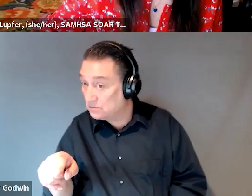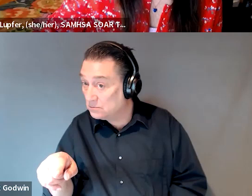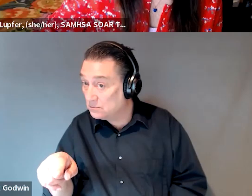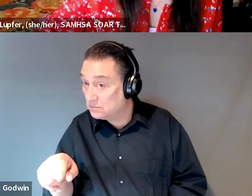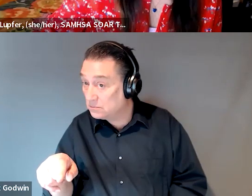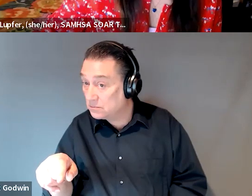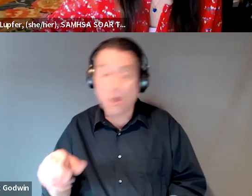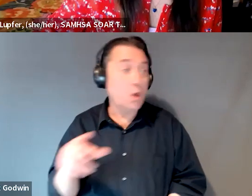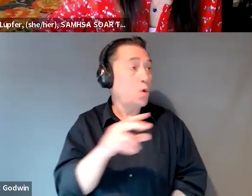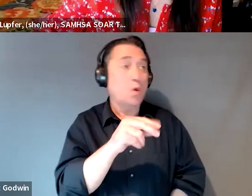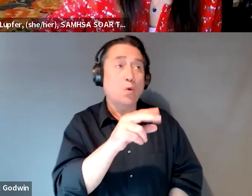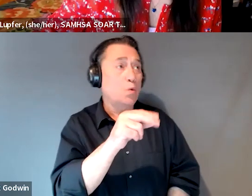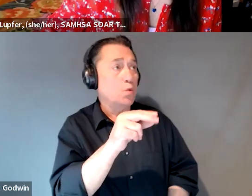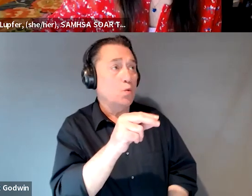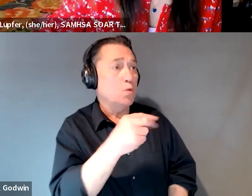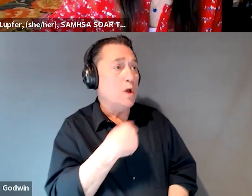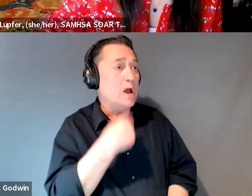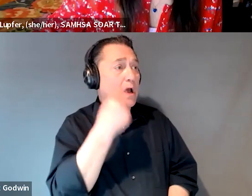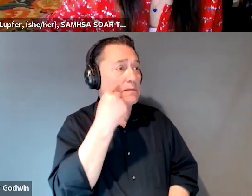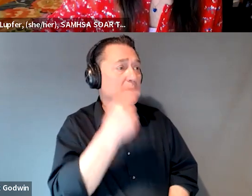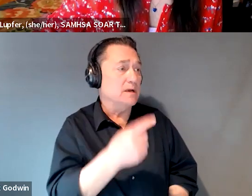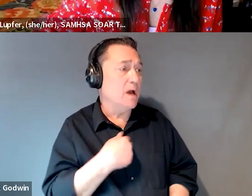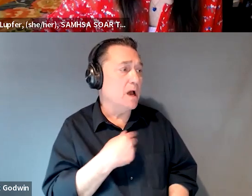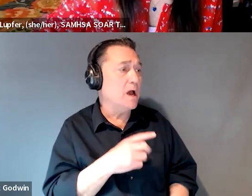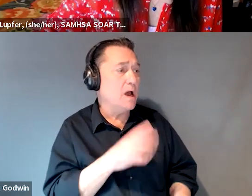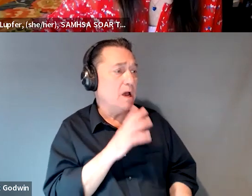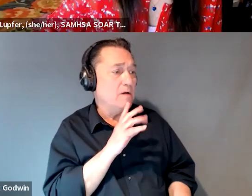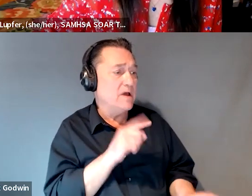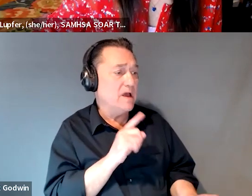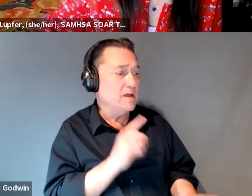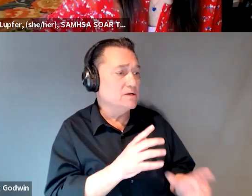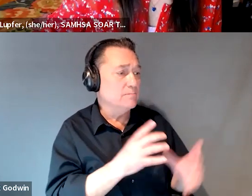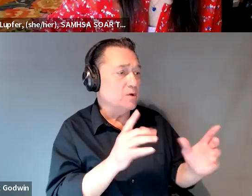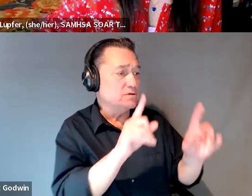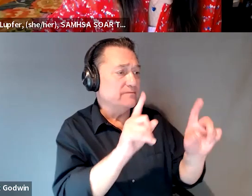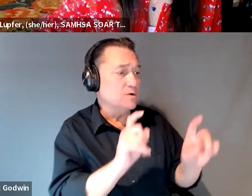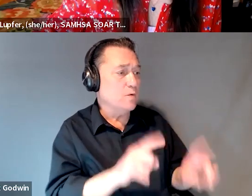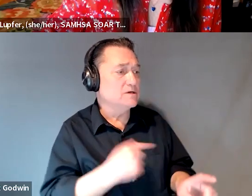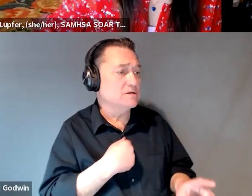[Brandy] No, I think I've kind of gone and answered most of the ones that I could.